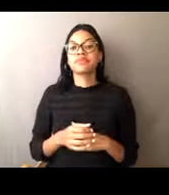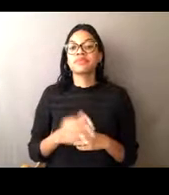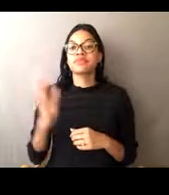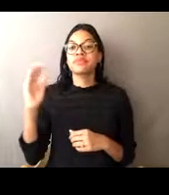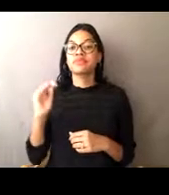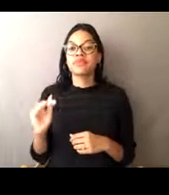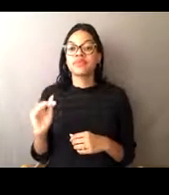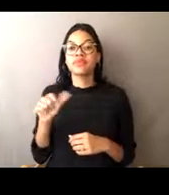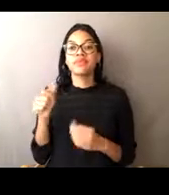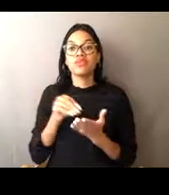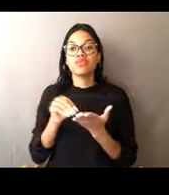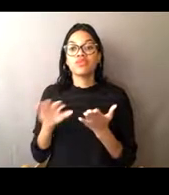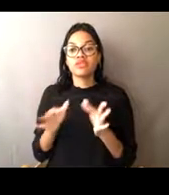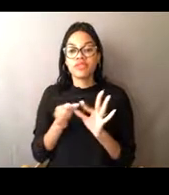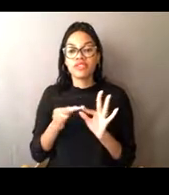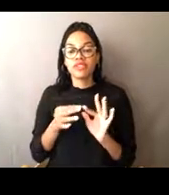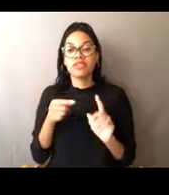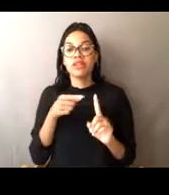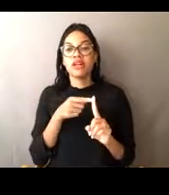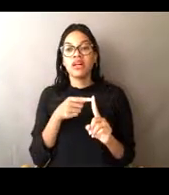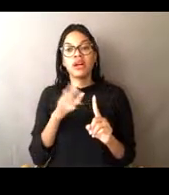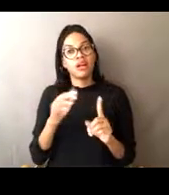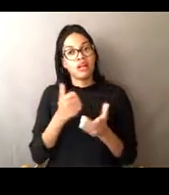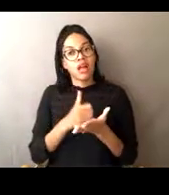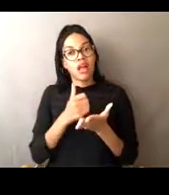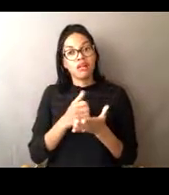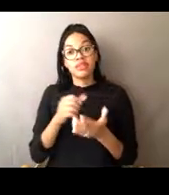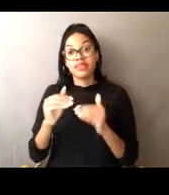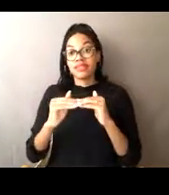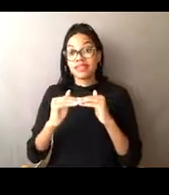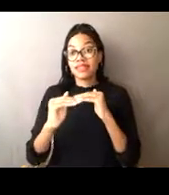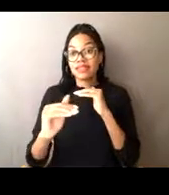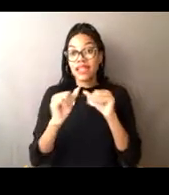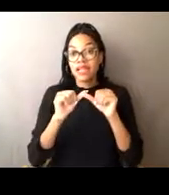that it helps keep all the animals going so the populations keep growing,